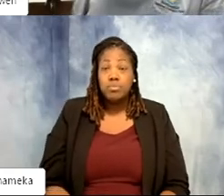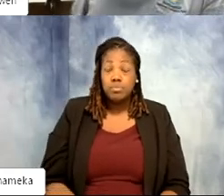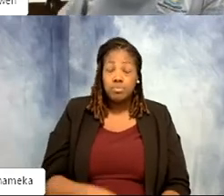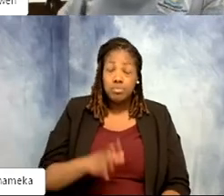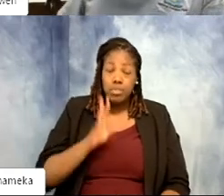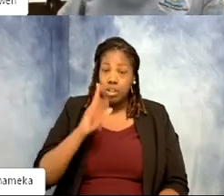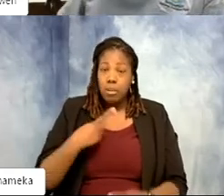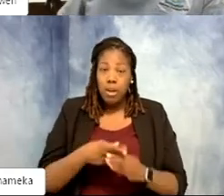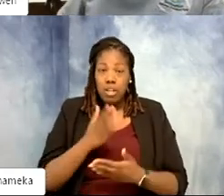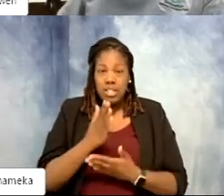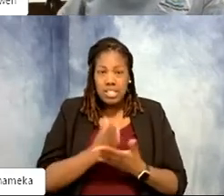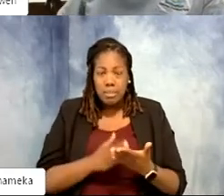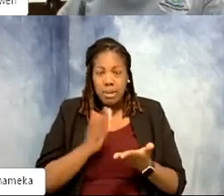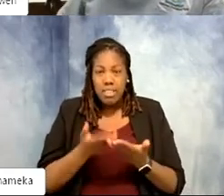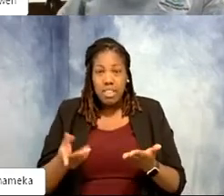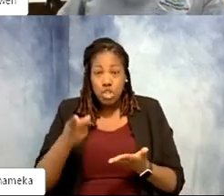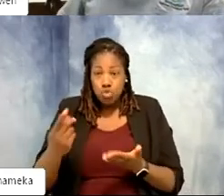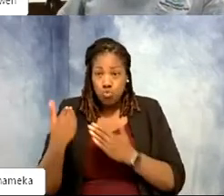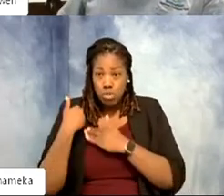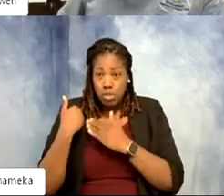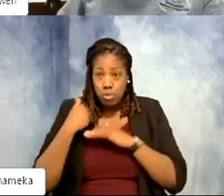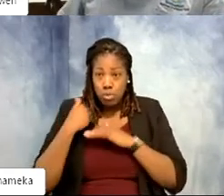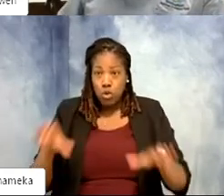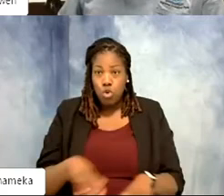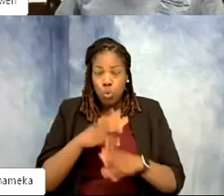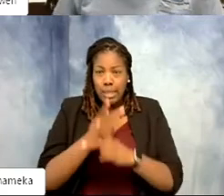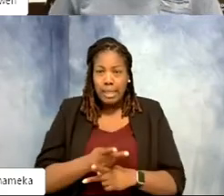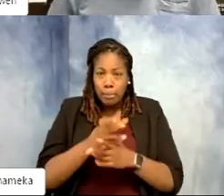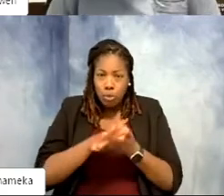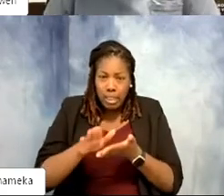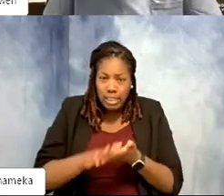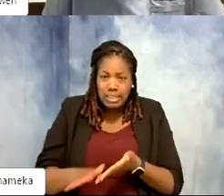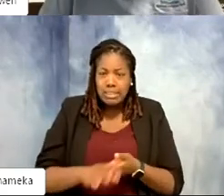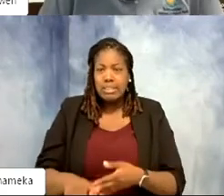some of the tasks that you're responsible for as a keeper, the cleaning the feeding the training,